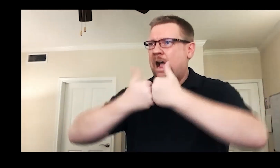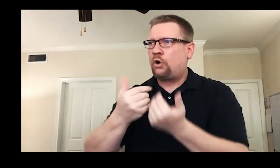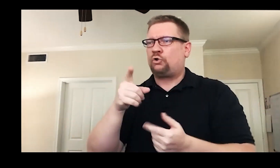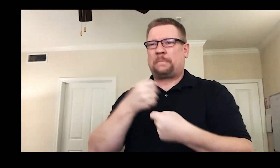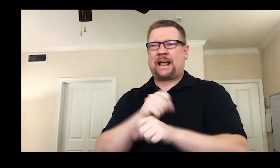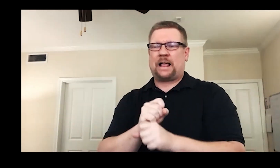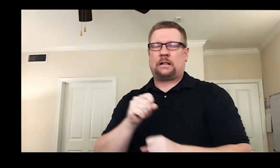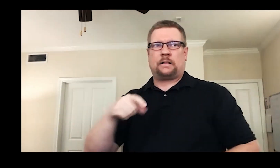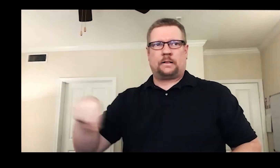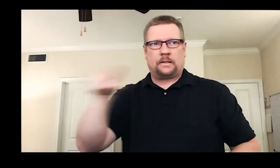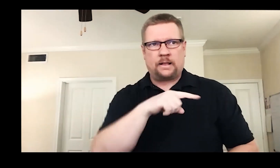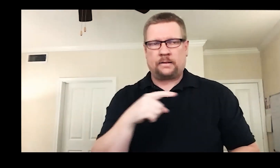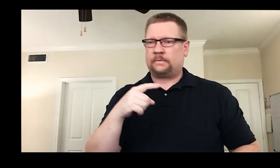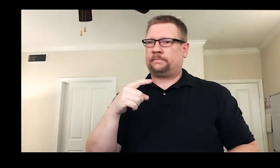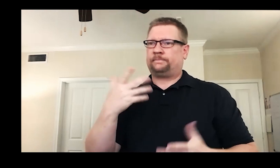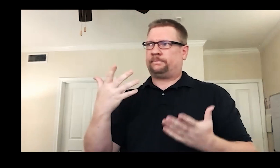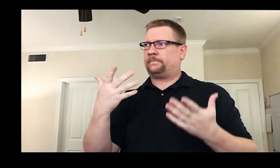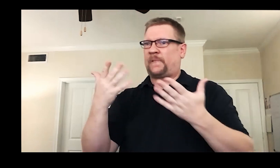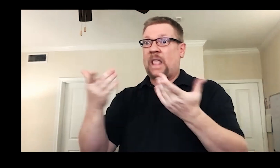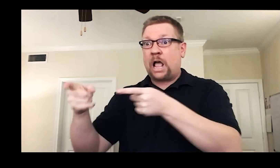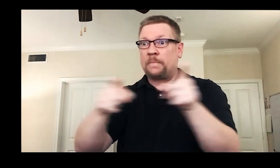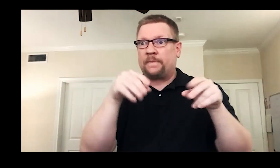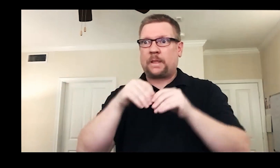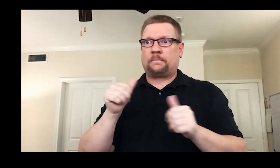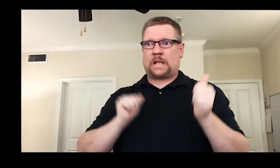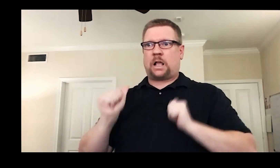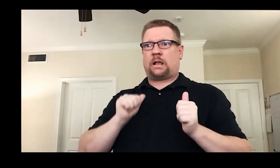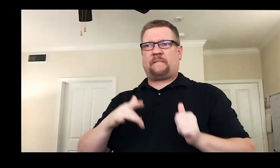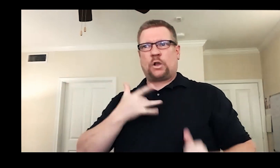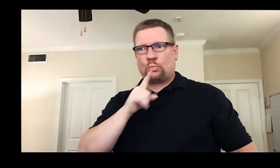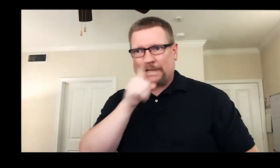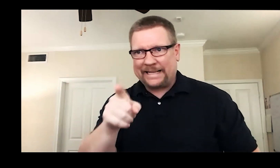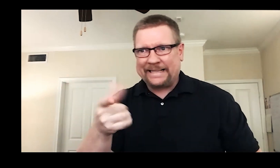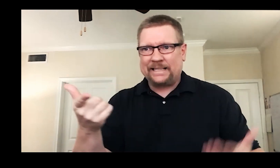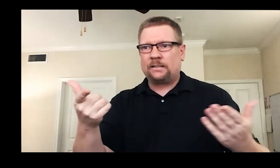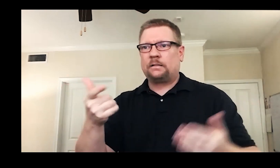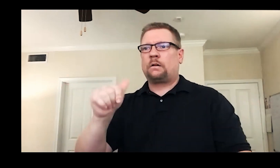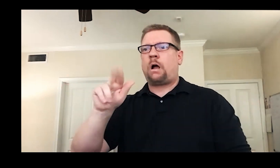and knows how to make the action believable and authentic.